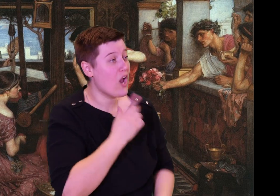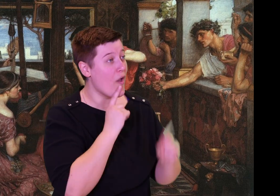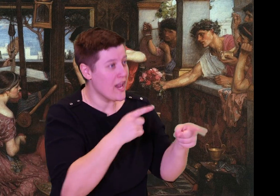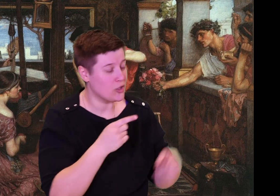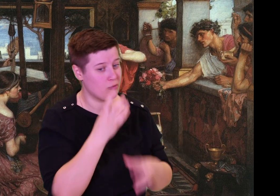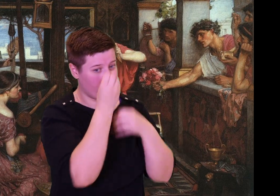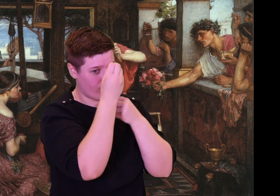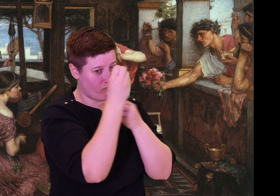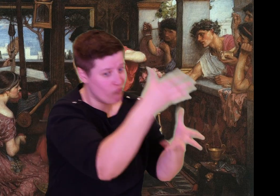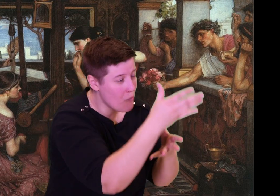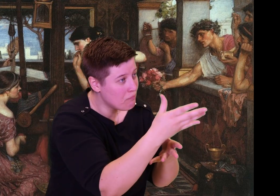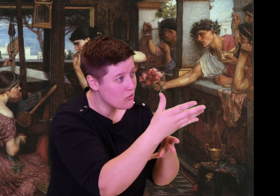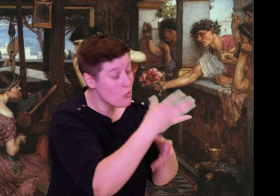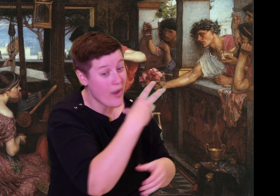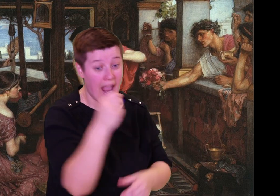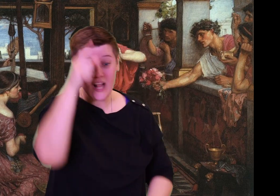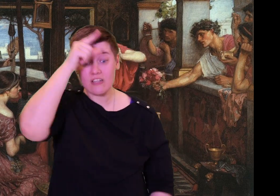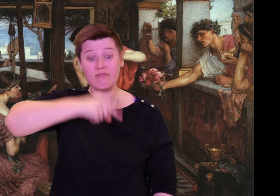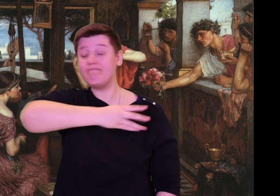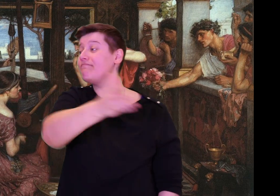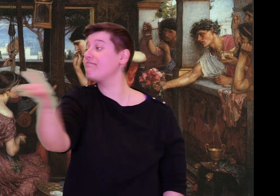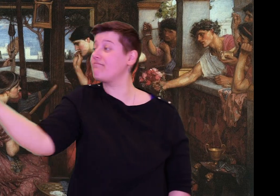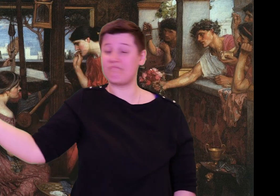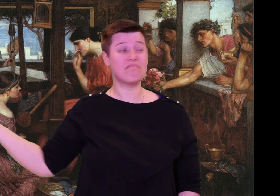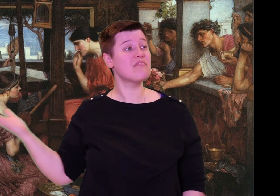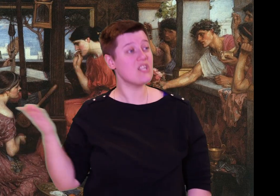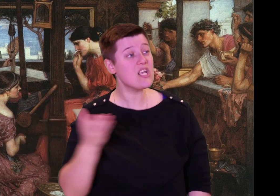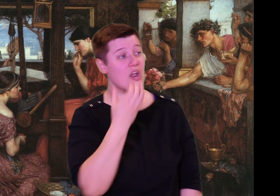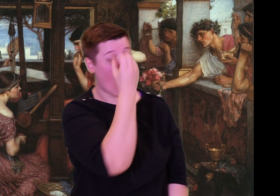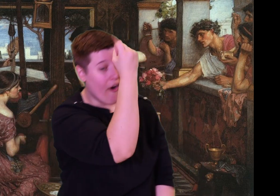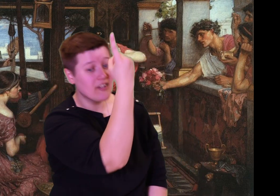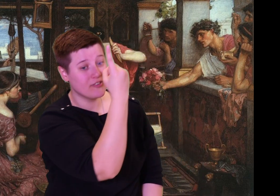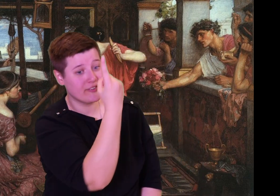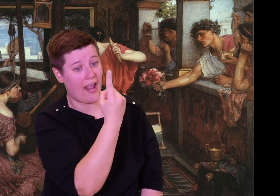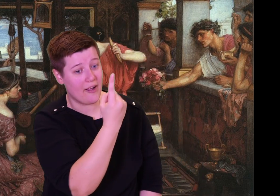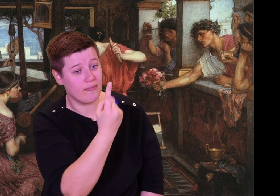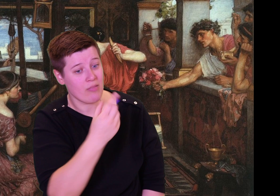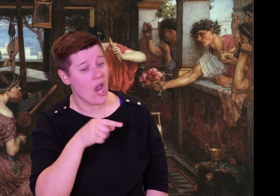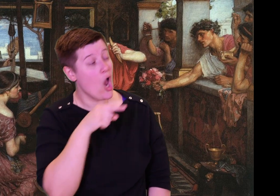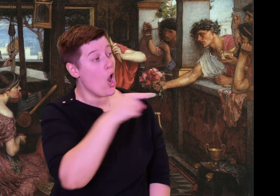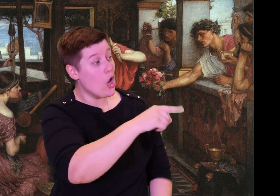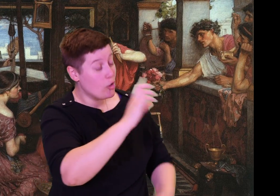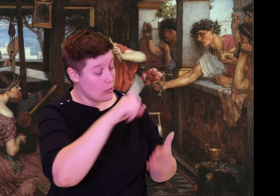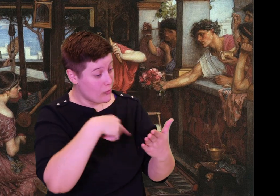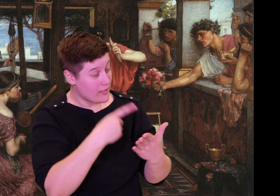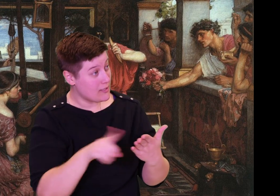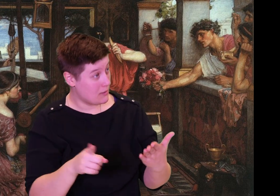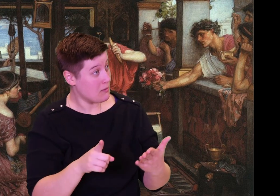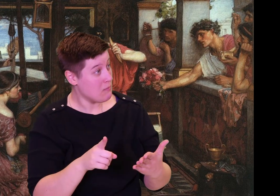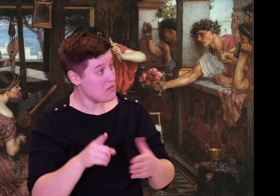Athena blessed her with intelligence, great artistry and skill, a finer mind than